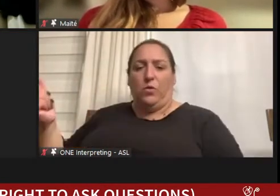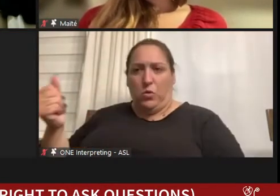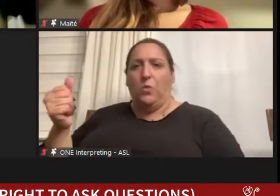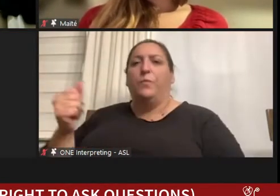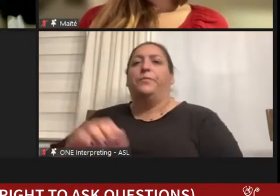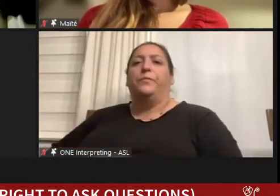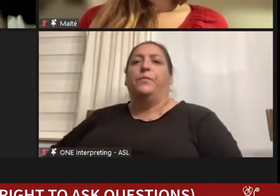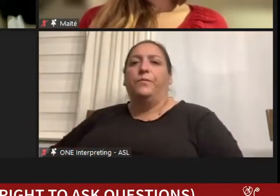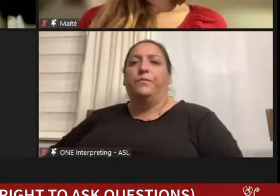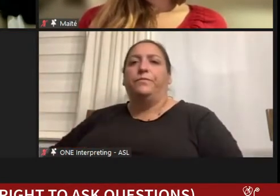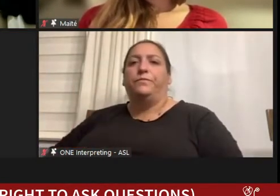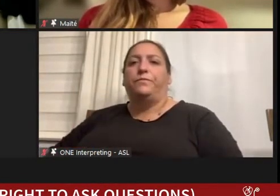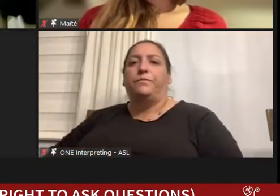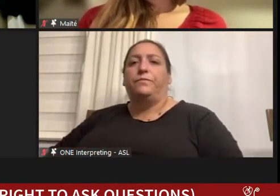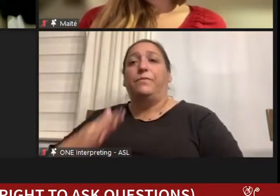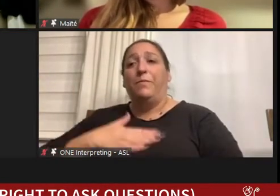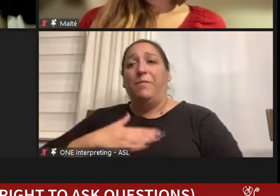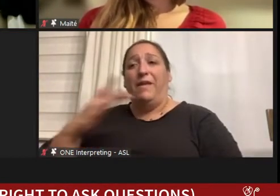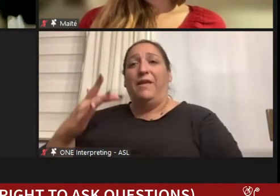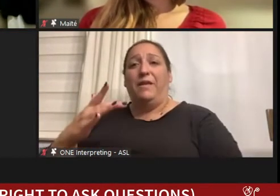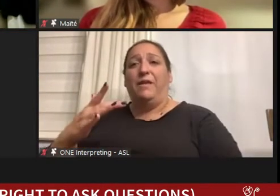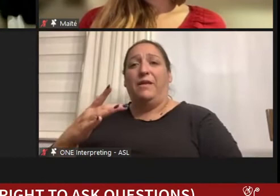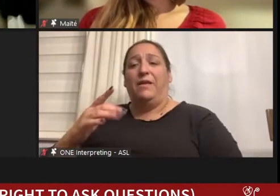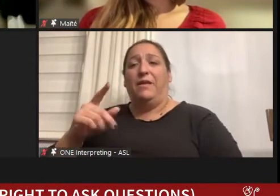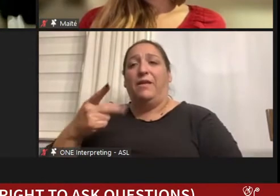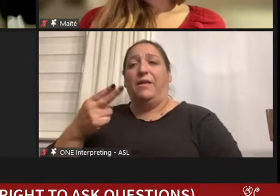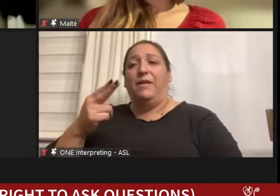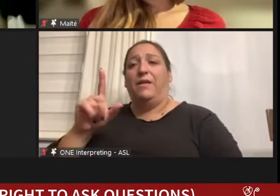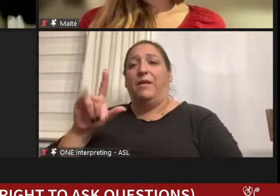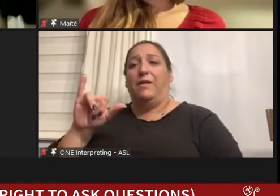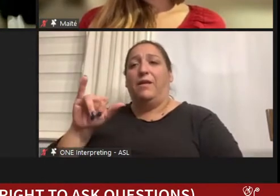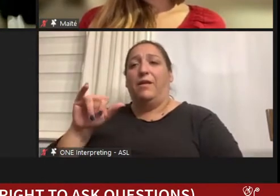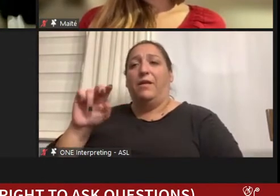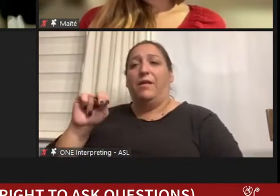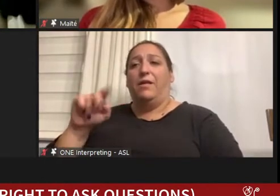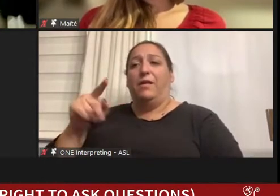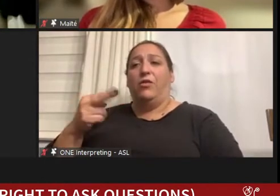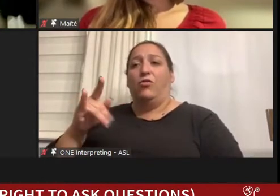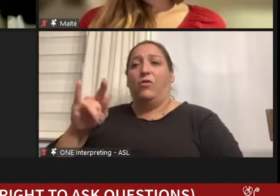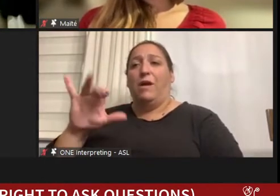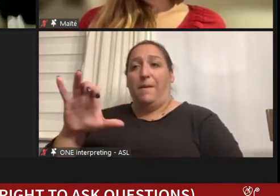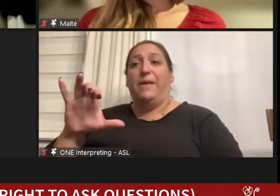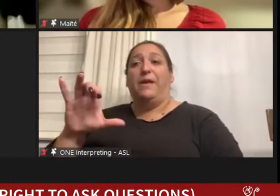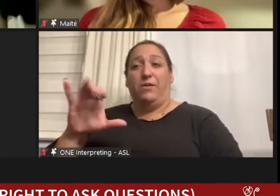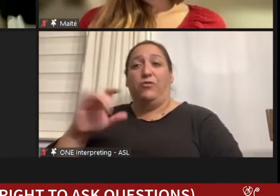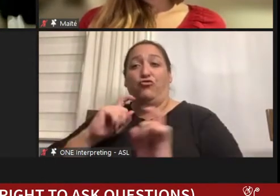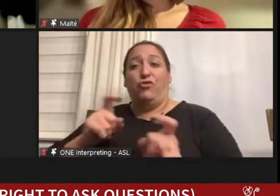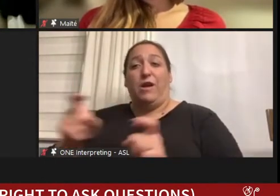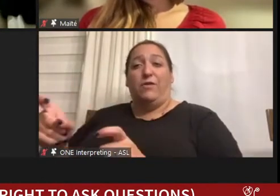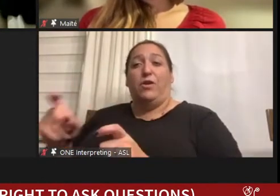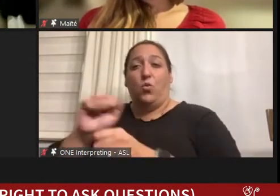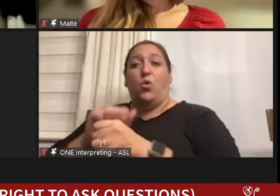my philanthropic work, which I really embraced, my charitable work, where I felt that